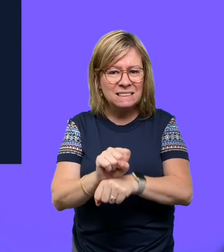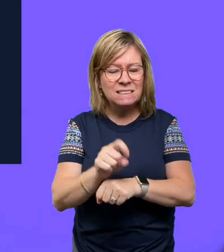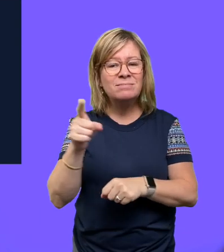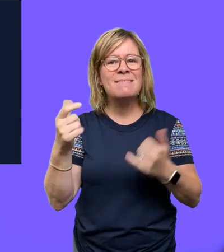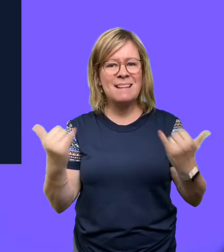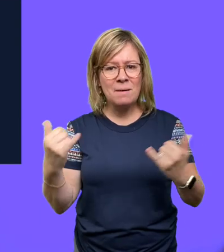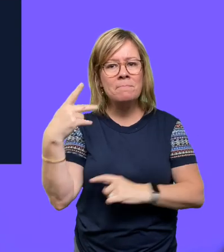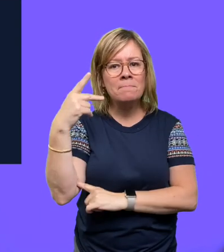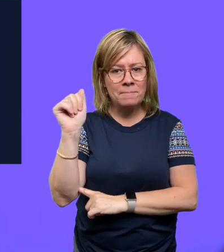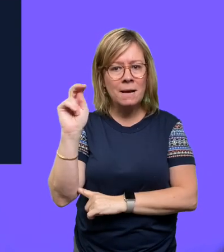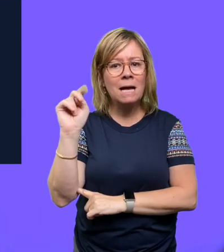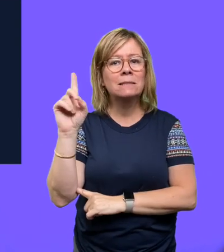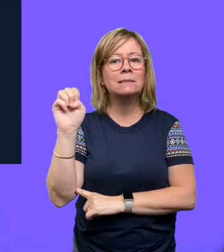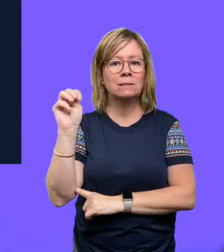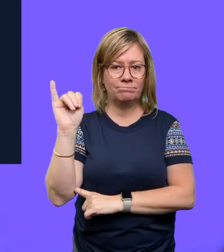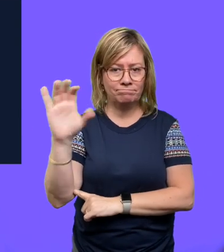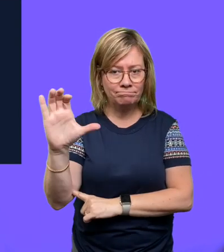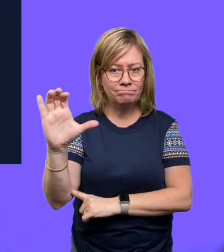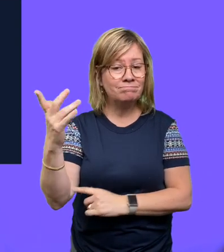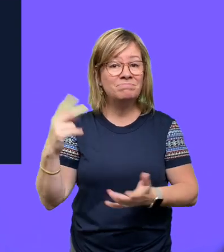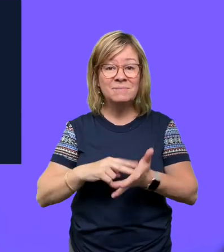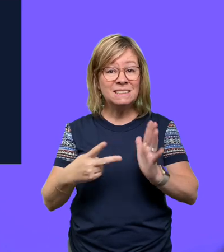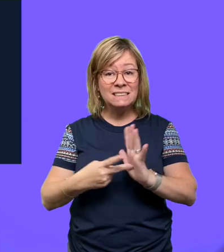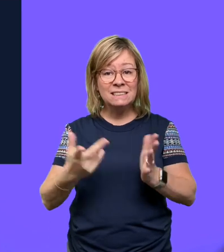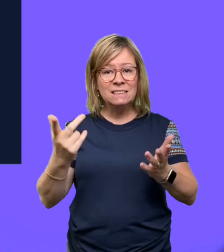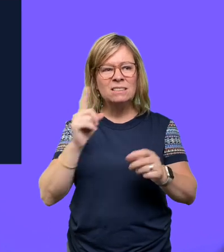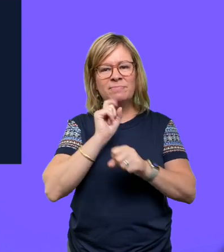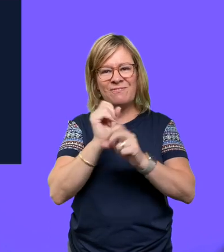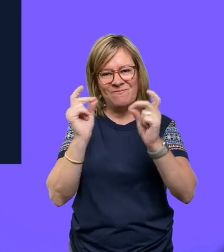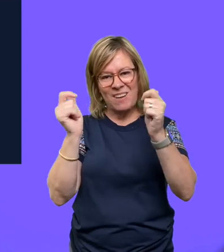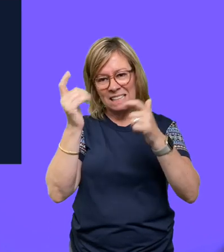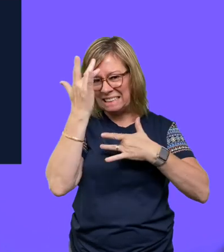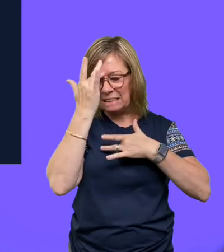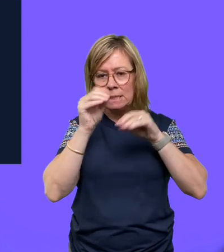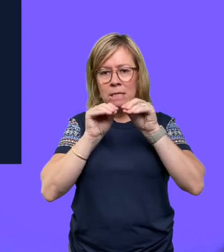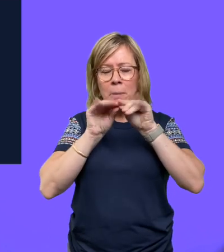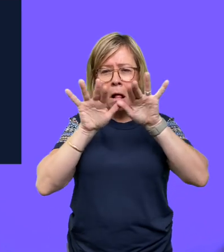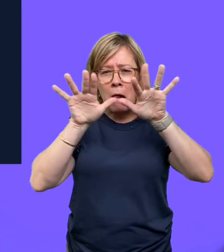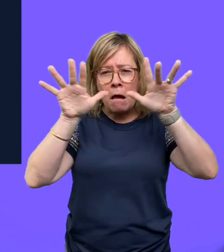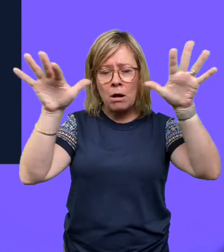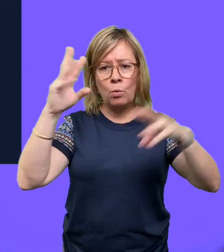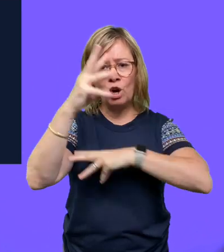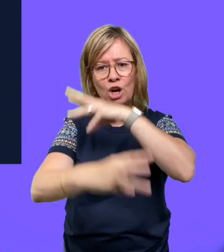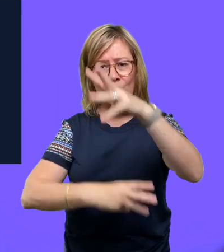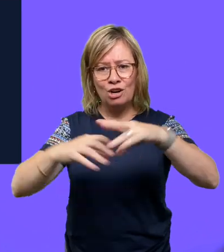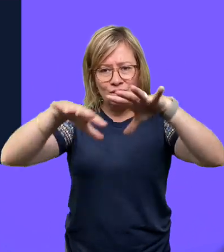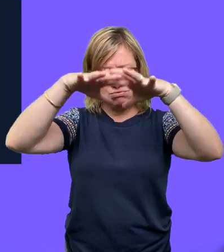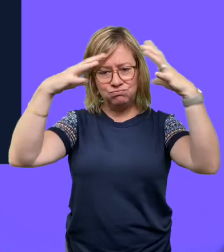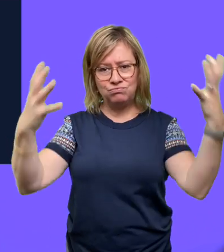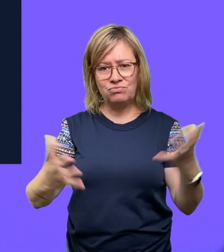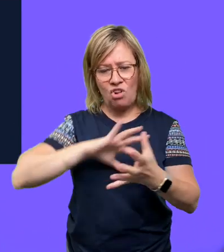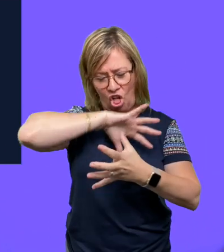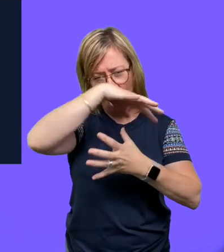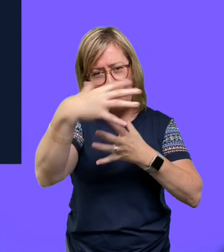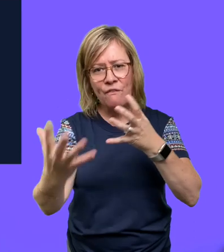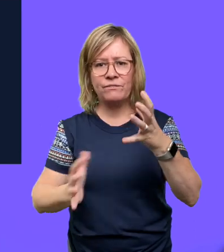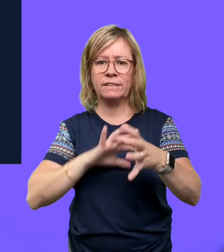been declared a pandemic, which means it is a disease that rapidly spreads across the world.